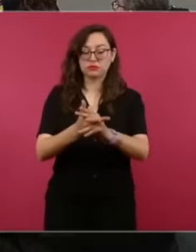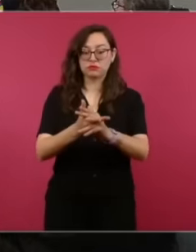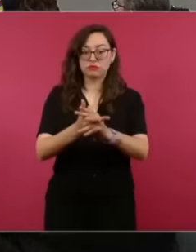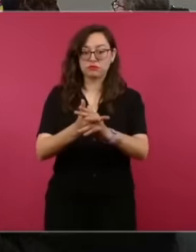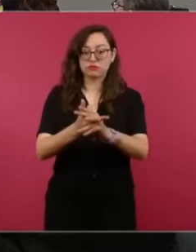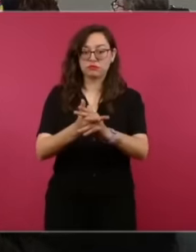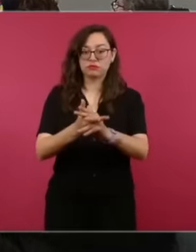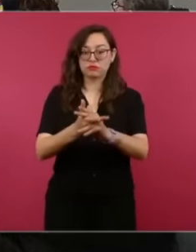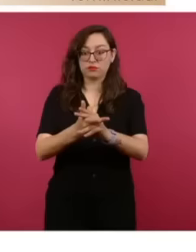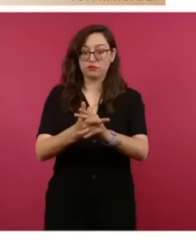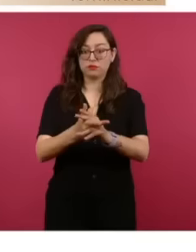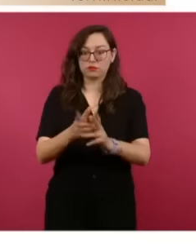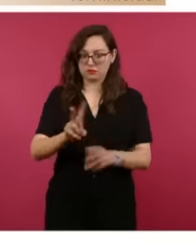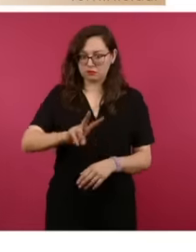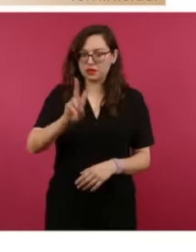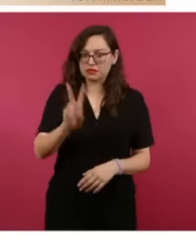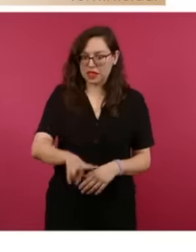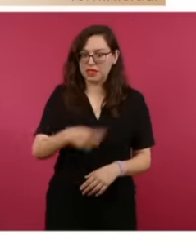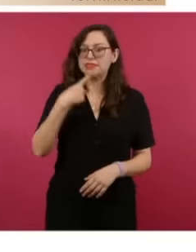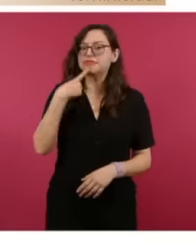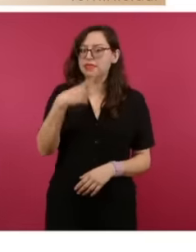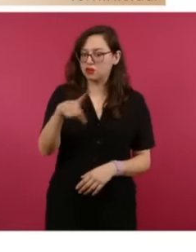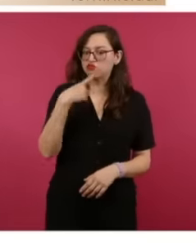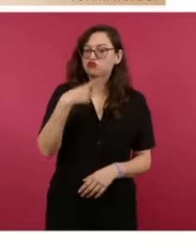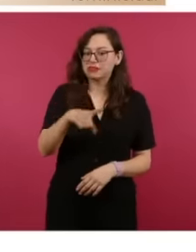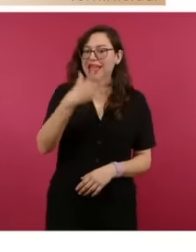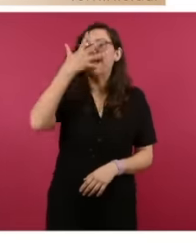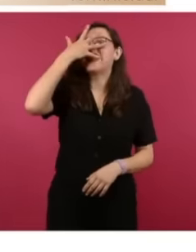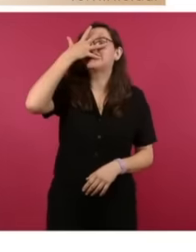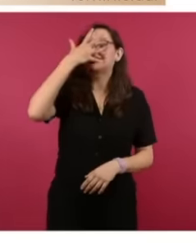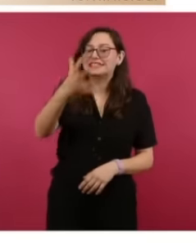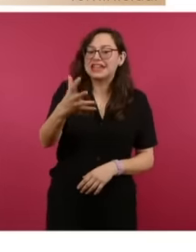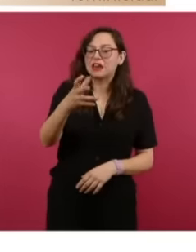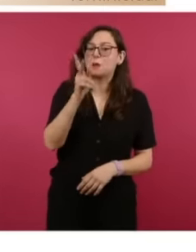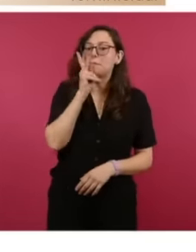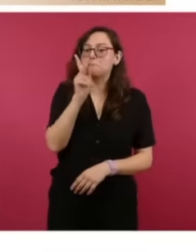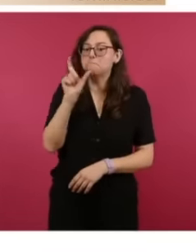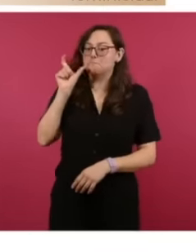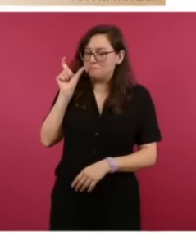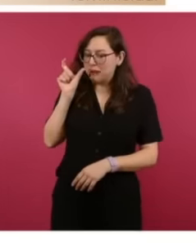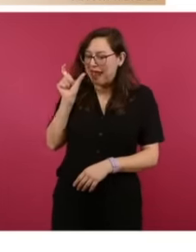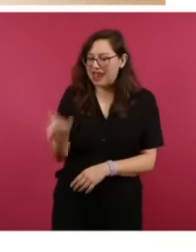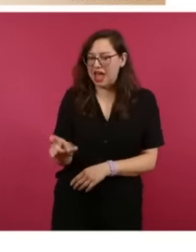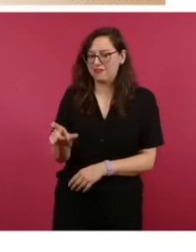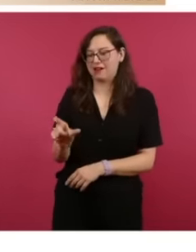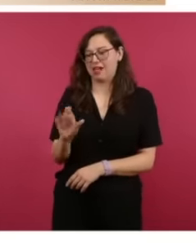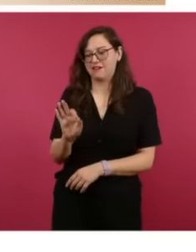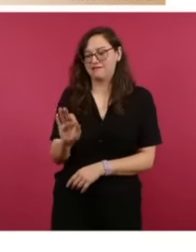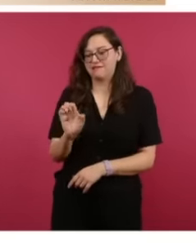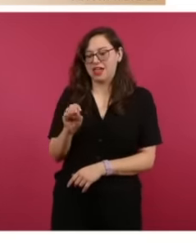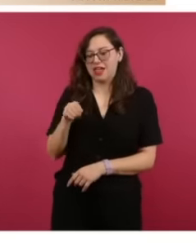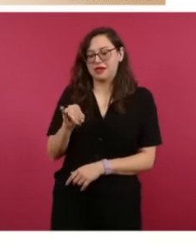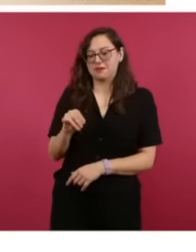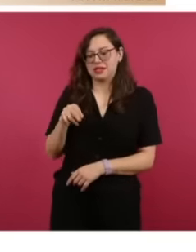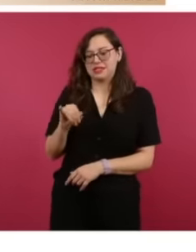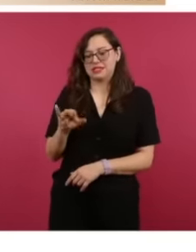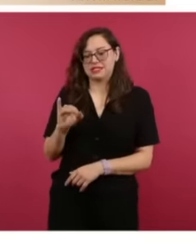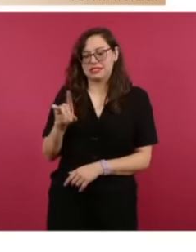well defined because before it was not classified